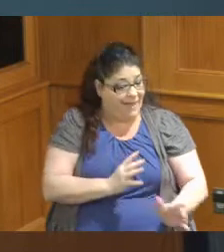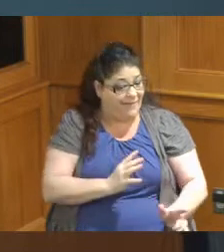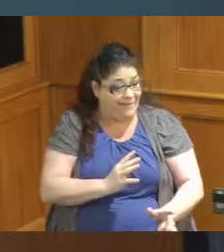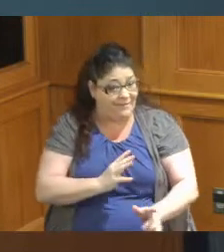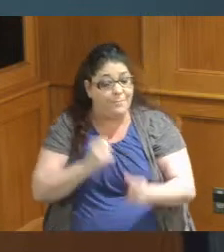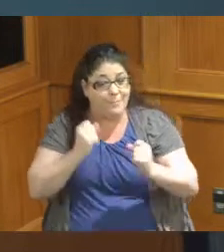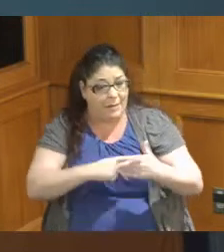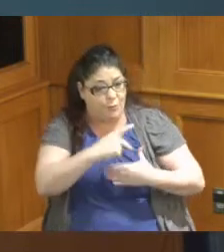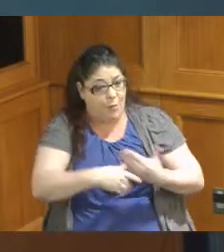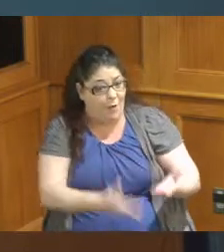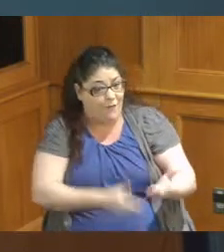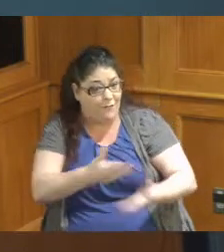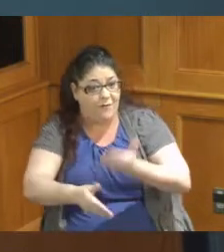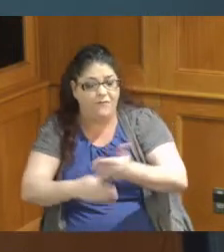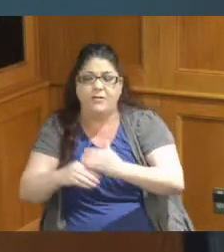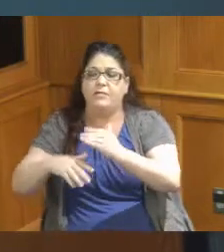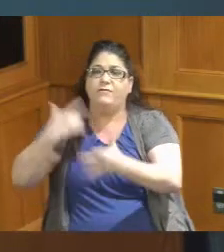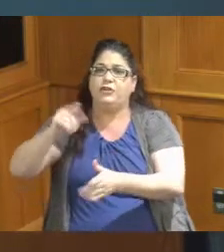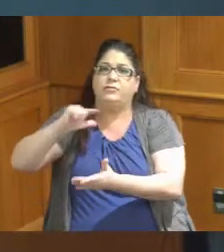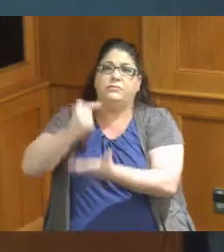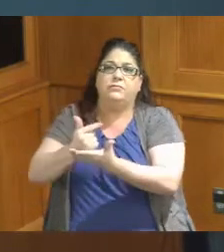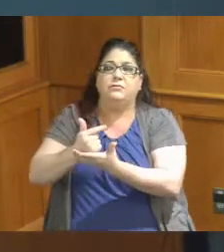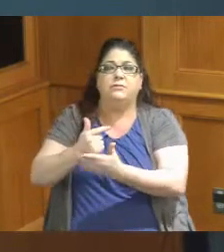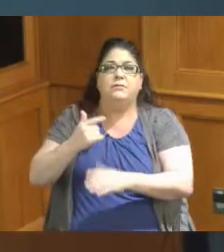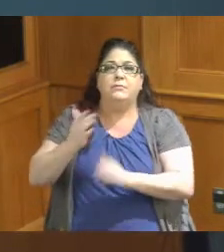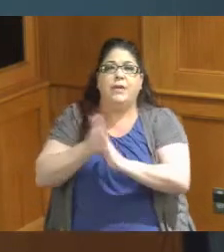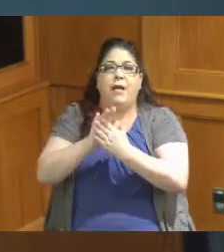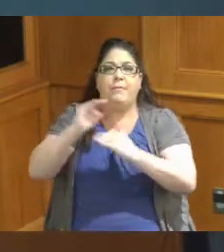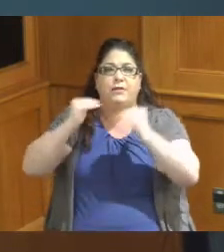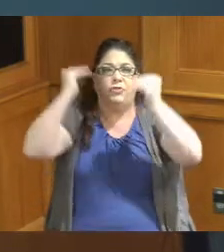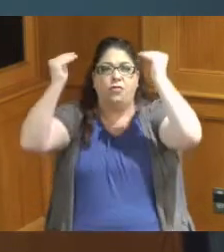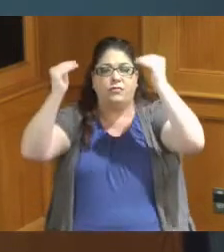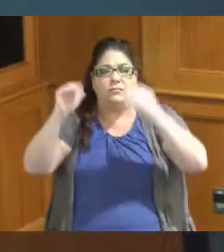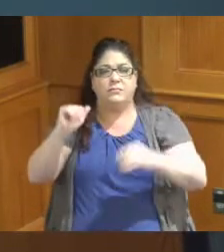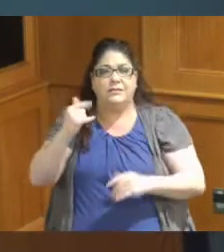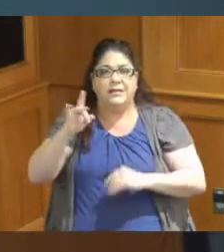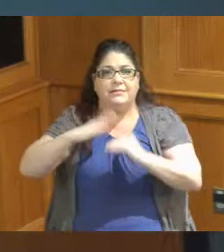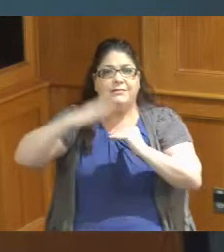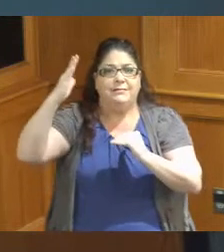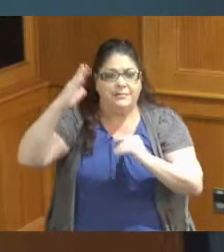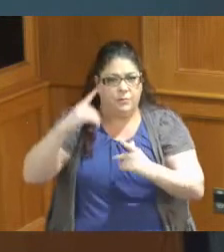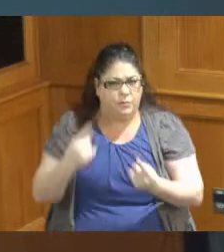grown what is available for you to be able to be independent be able to have a job have that